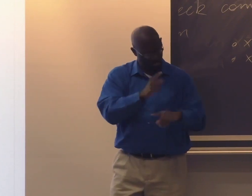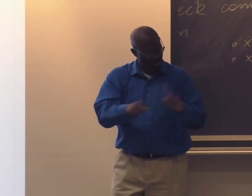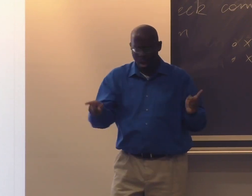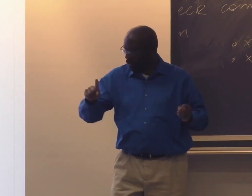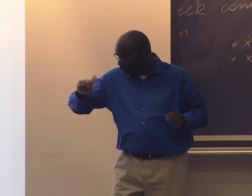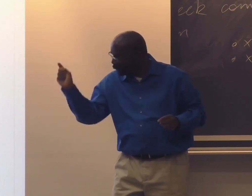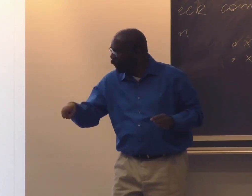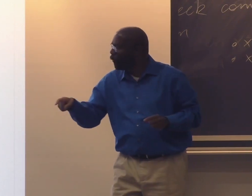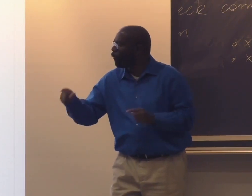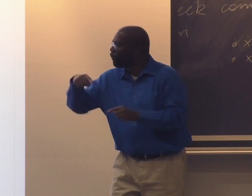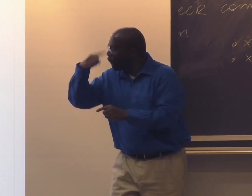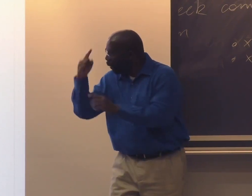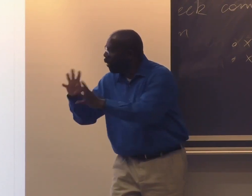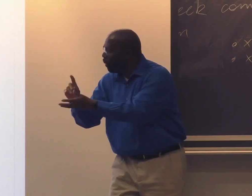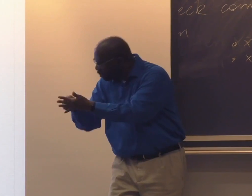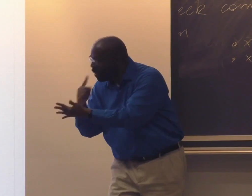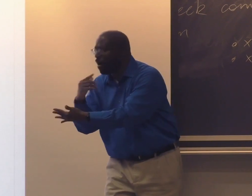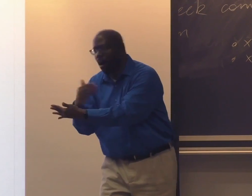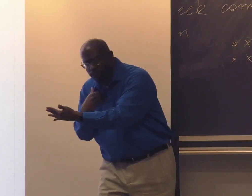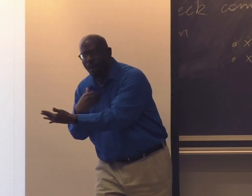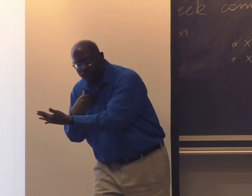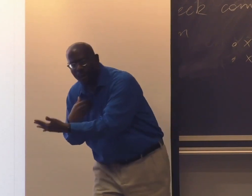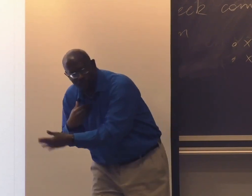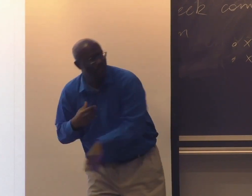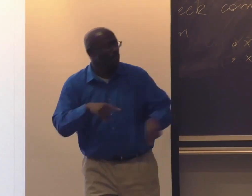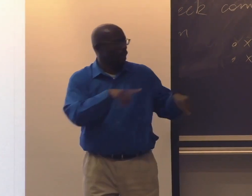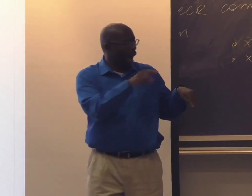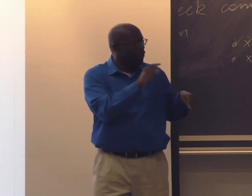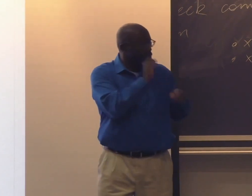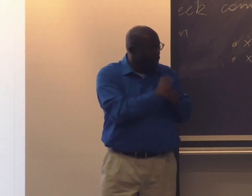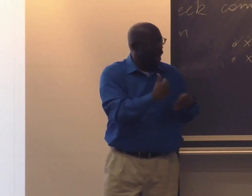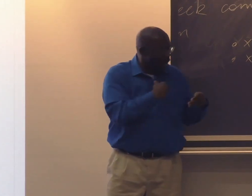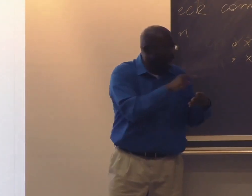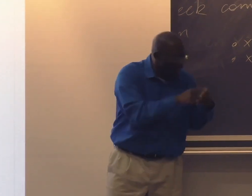or if you lived in another state you might have signed something else. Different features were coming up.